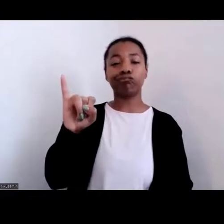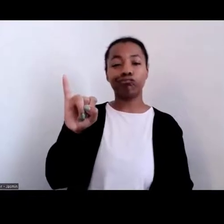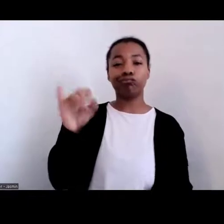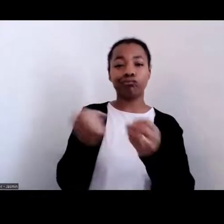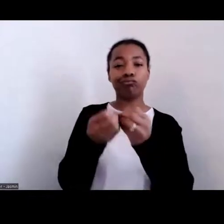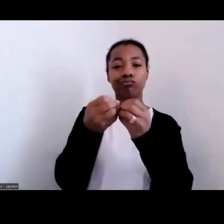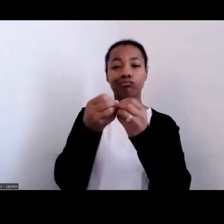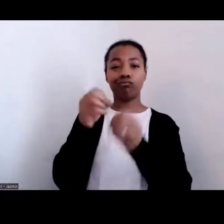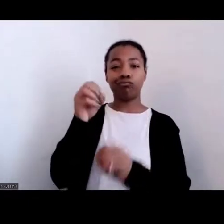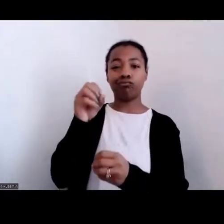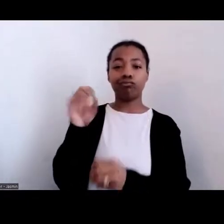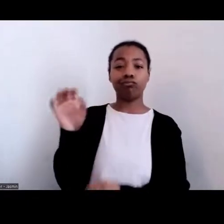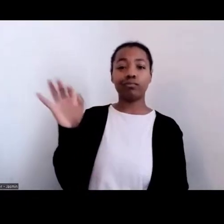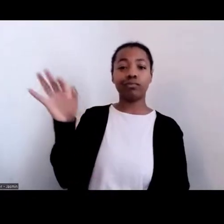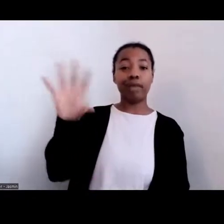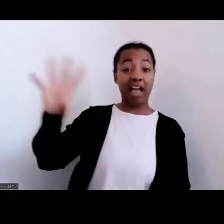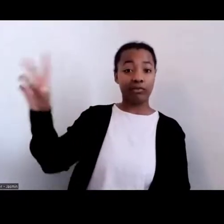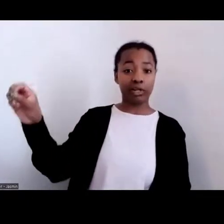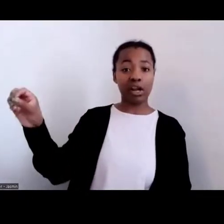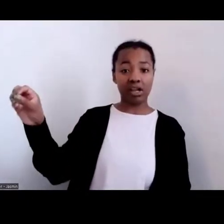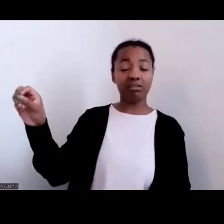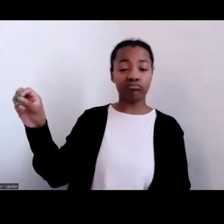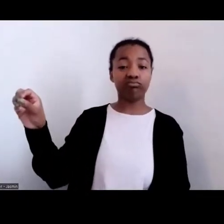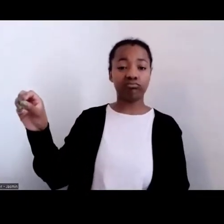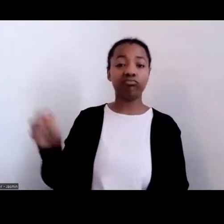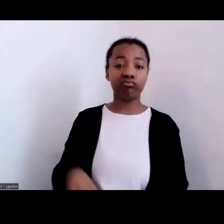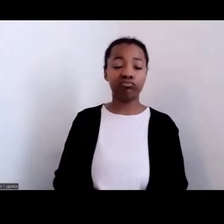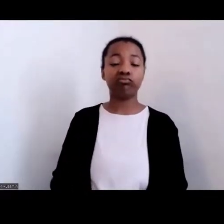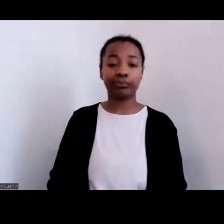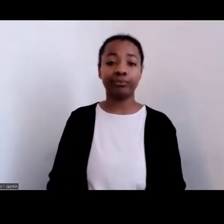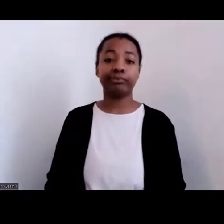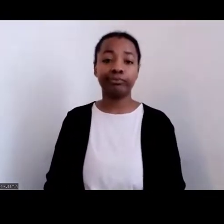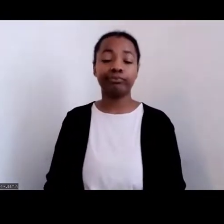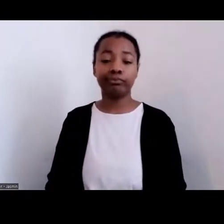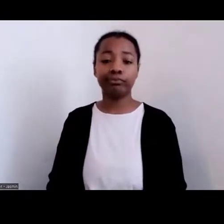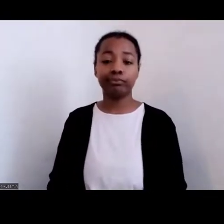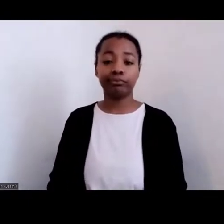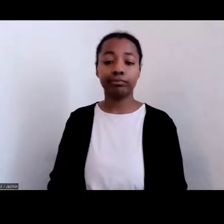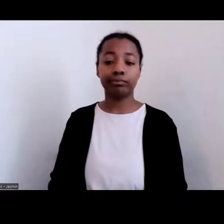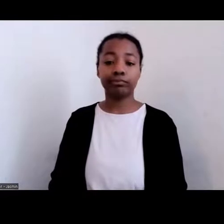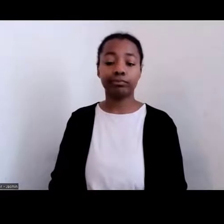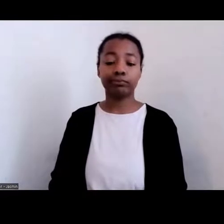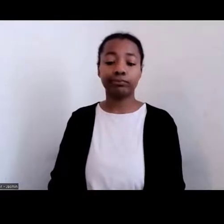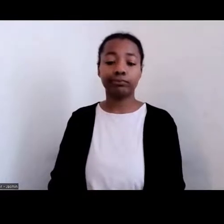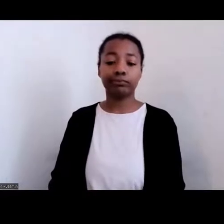And so it's not always possible to grow the foods that sustain